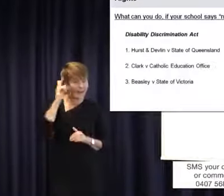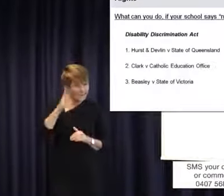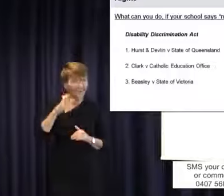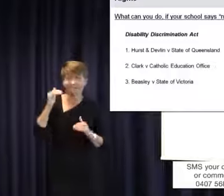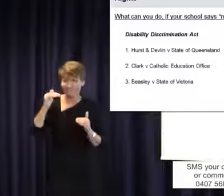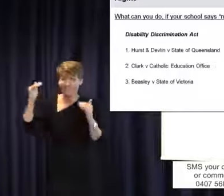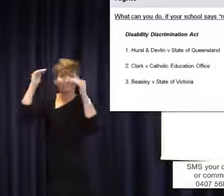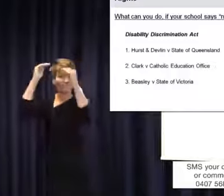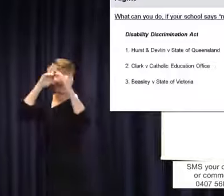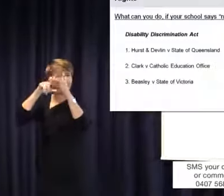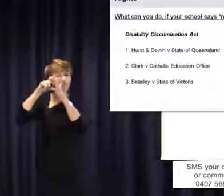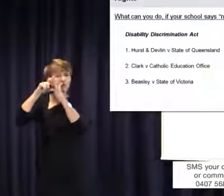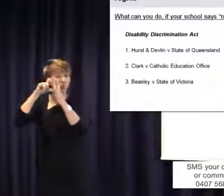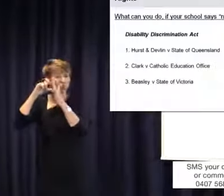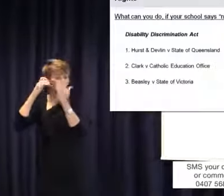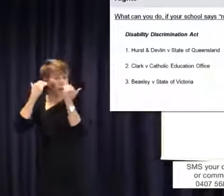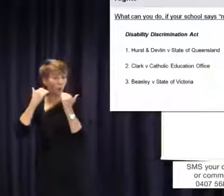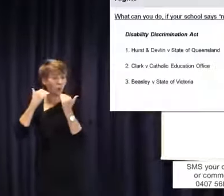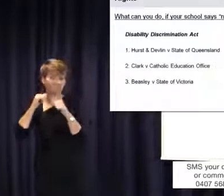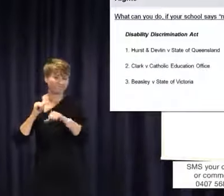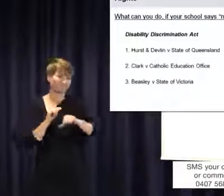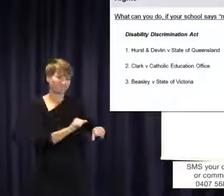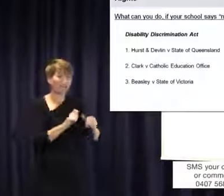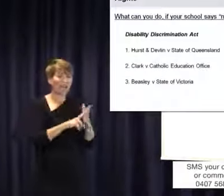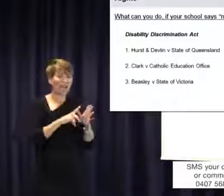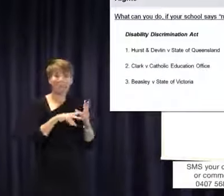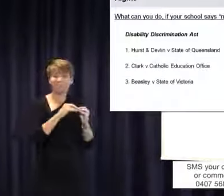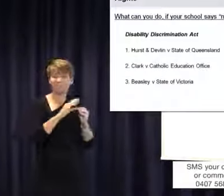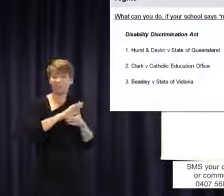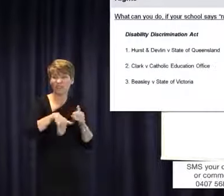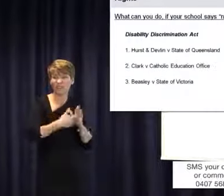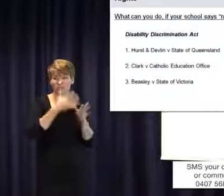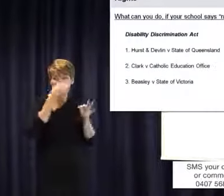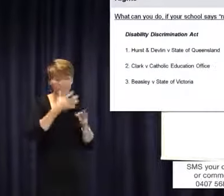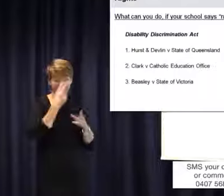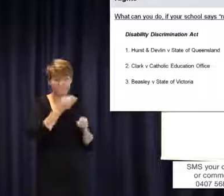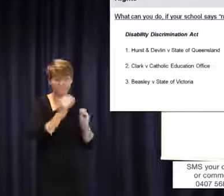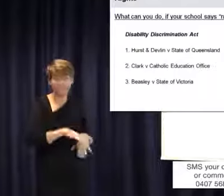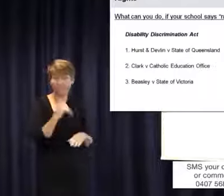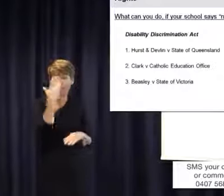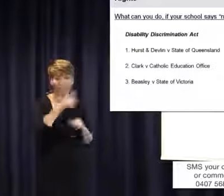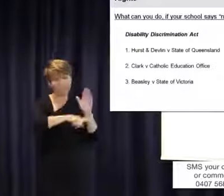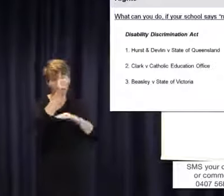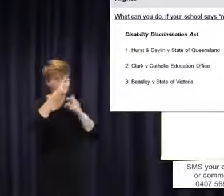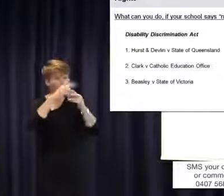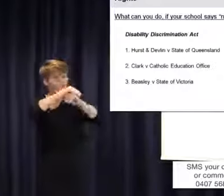favour of Jacob, who ended up just going somewhere else. Then Beasley versus the state of Victoria.